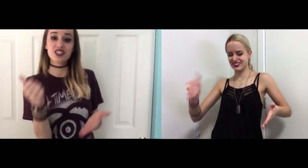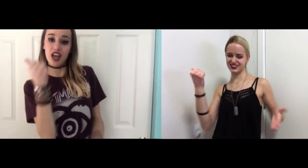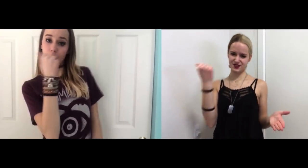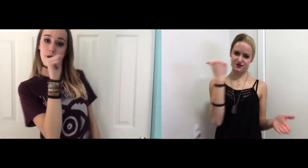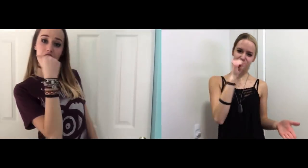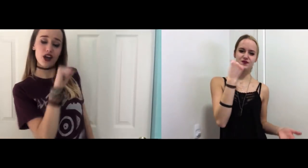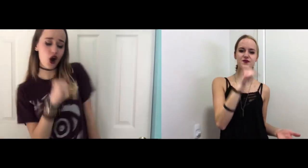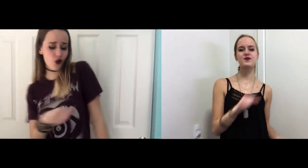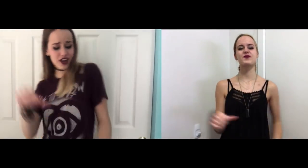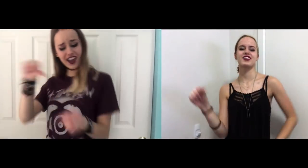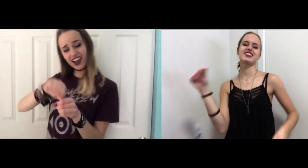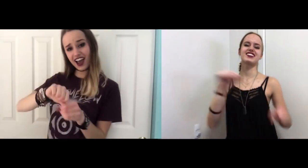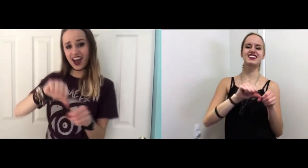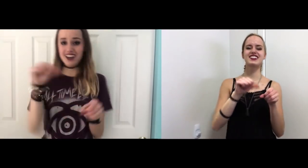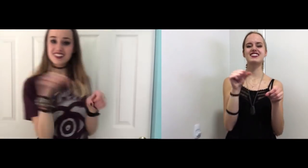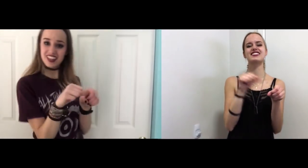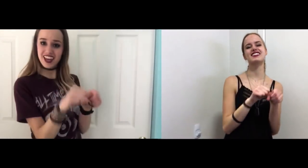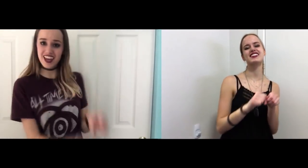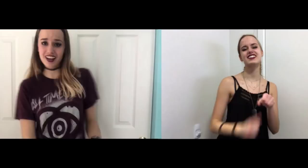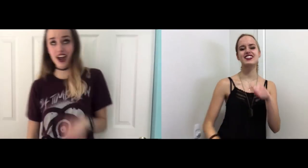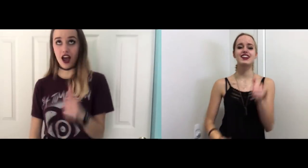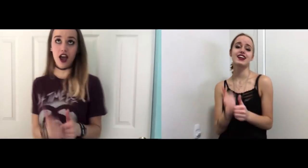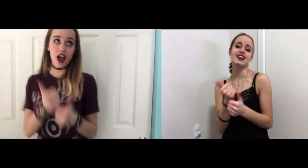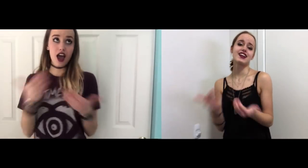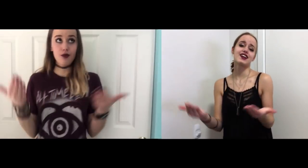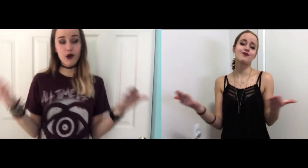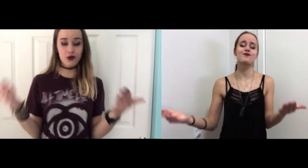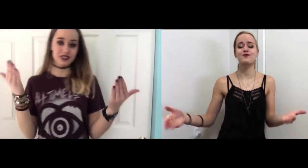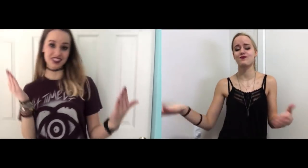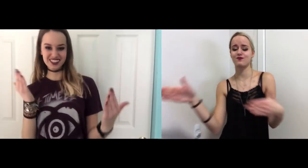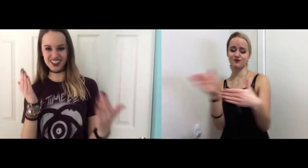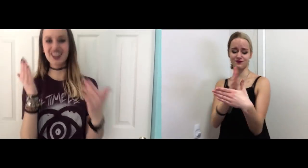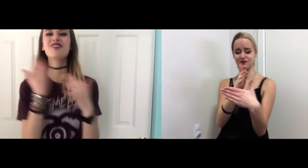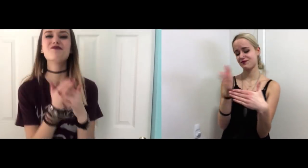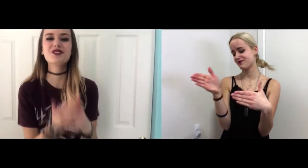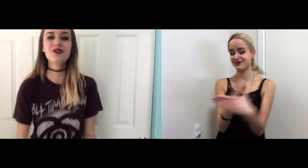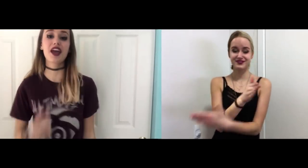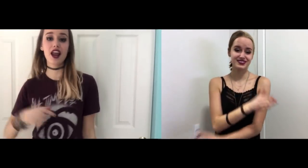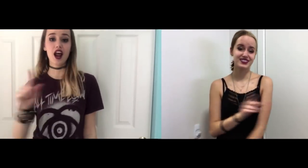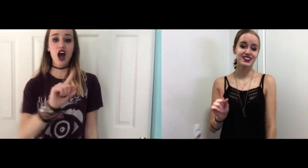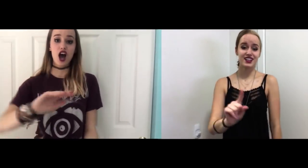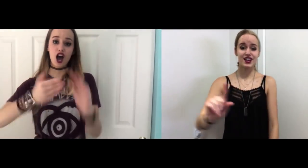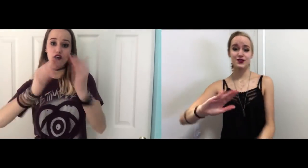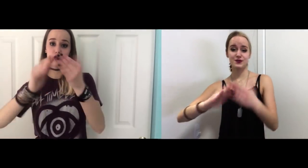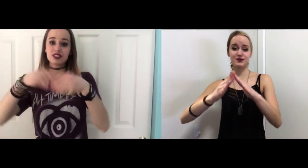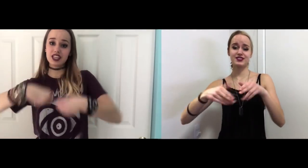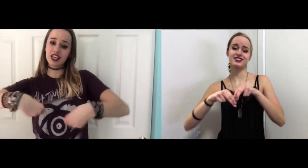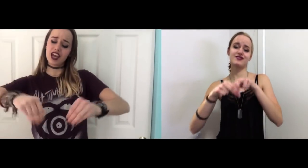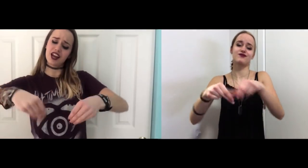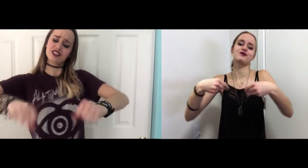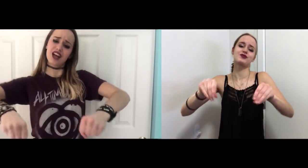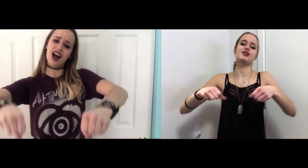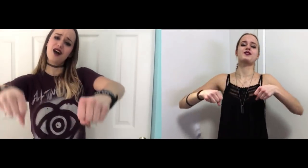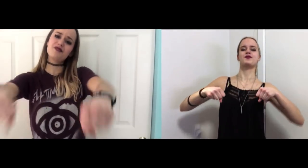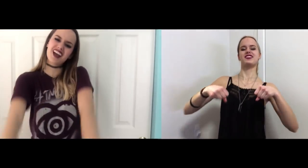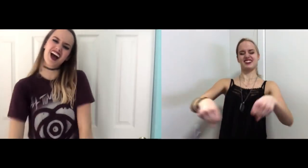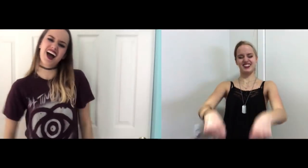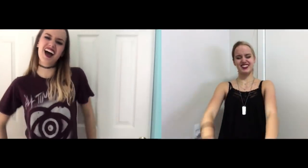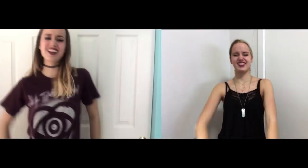Champagne, cocaine, gasoline! And most things in between! I roam the city in a shopping cart,